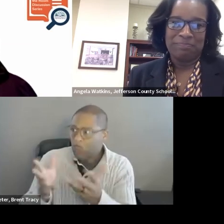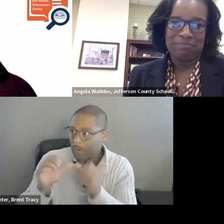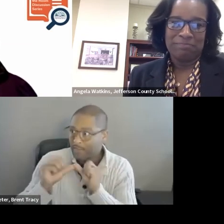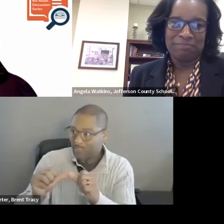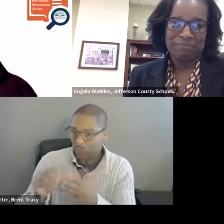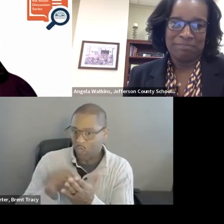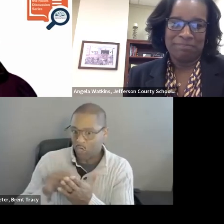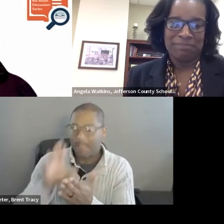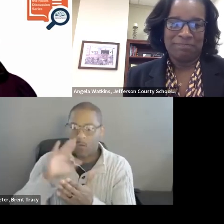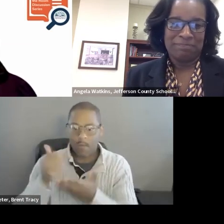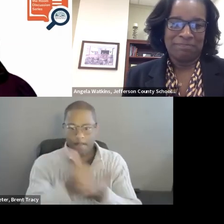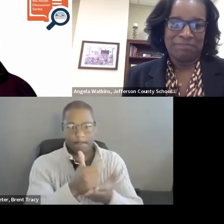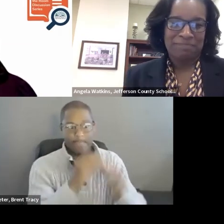Thank you. Dr. Booker?